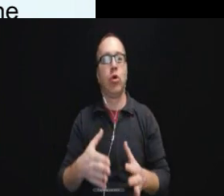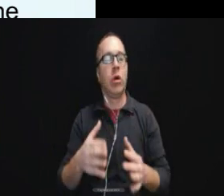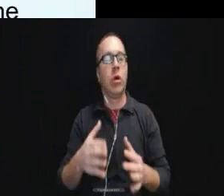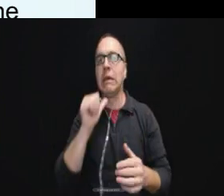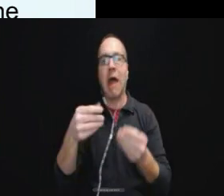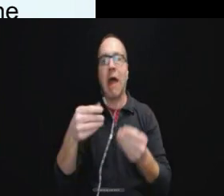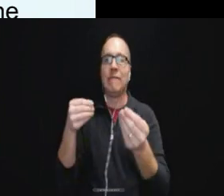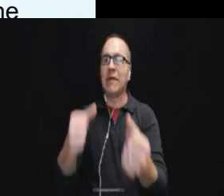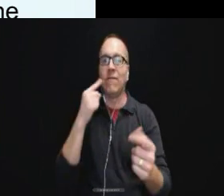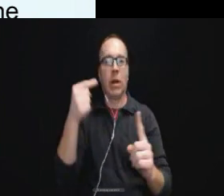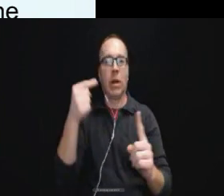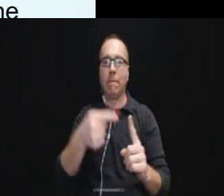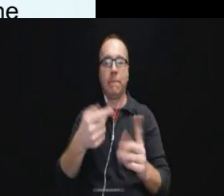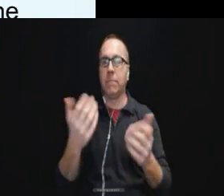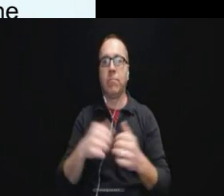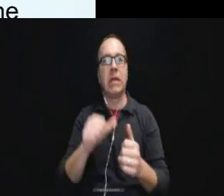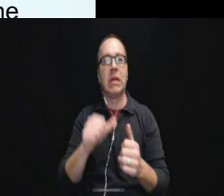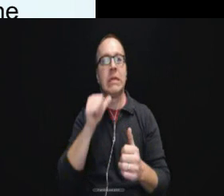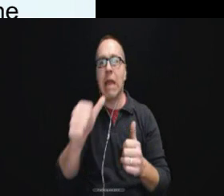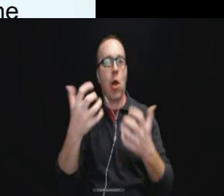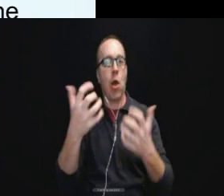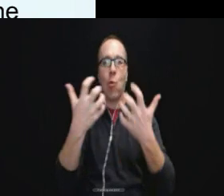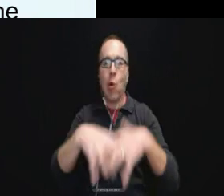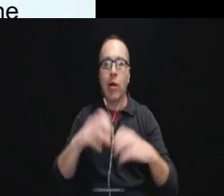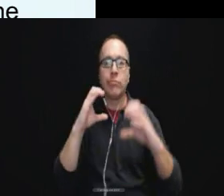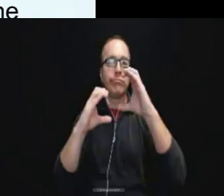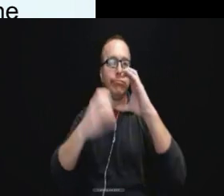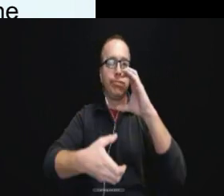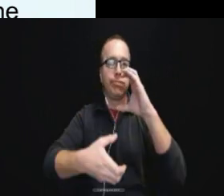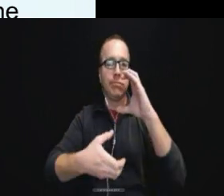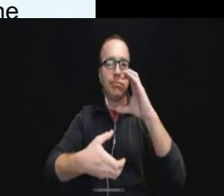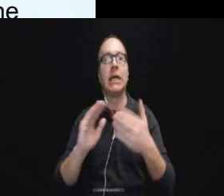really working out and the city refused to replace the interpreter.